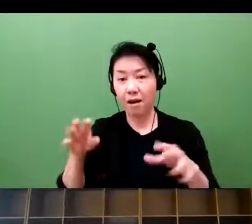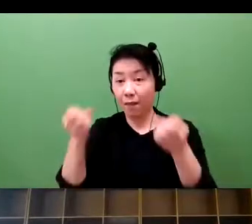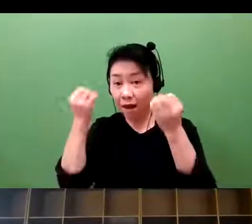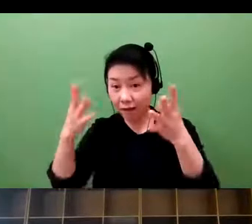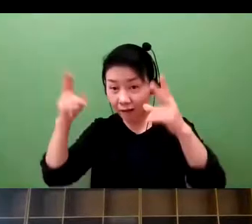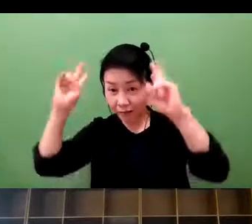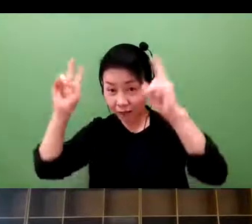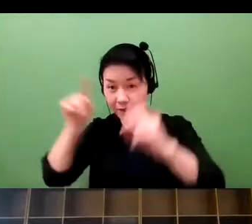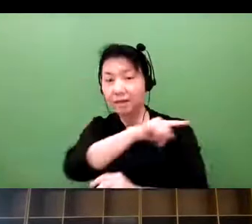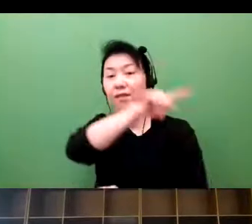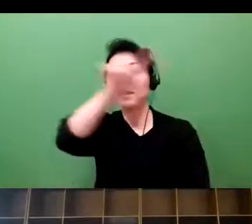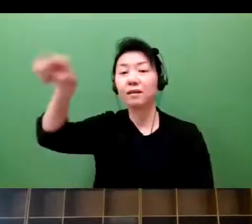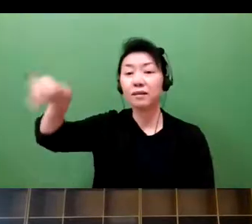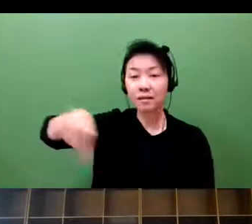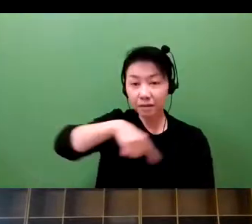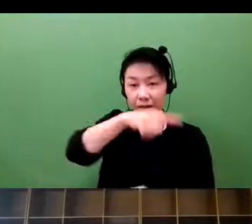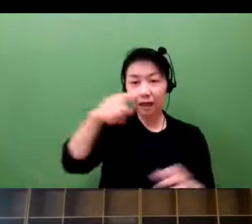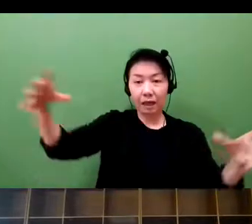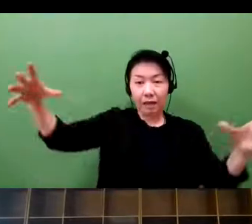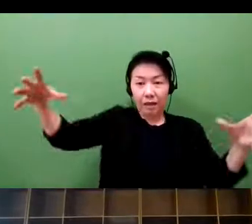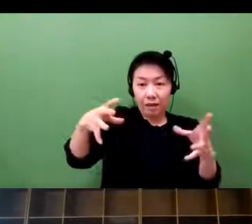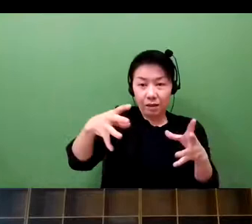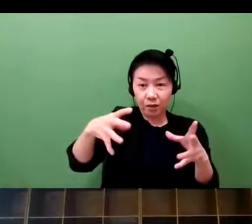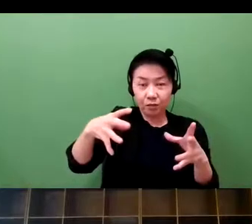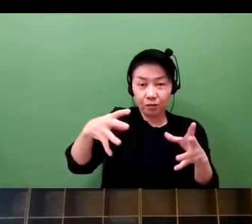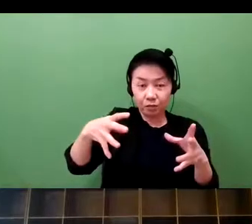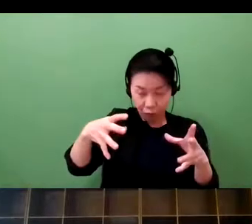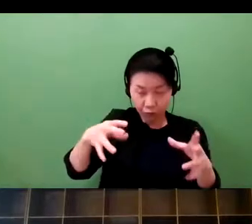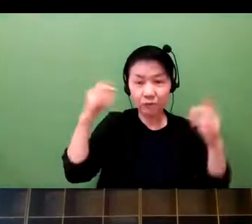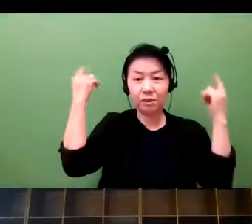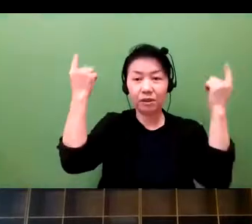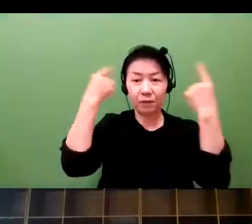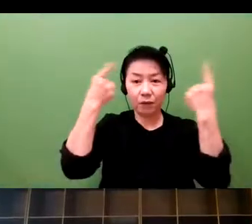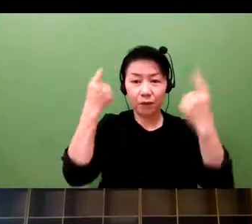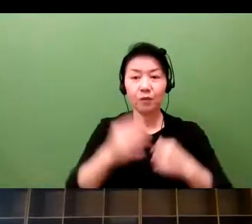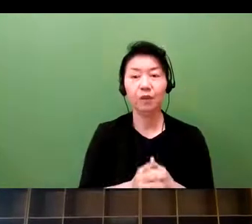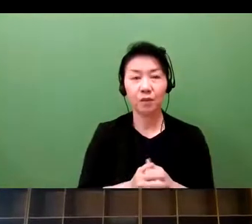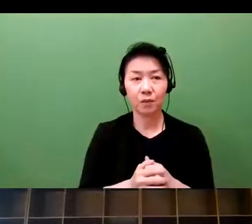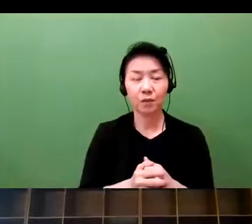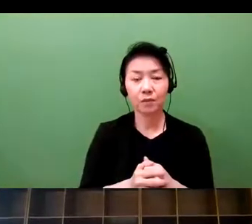Anyone who has engaged in one form or other in health care